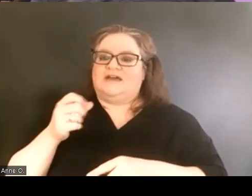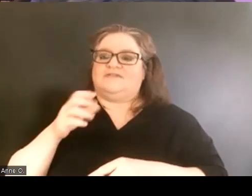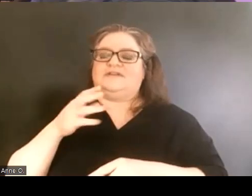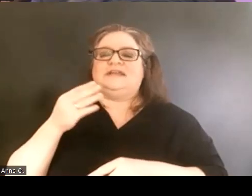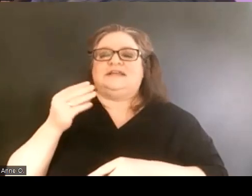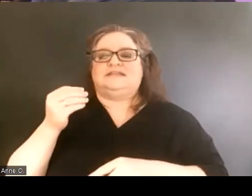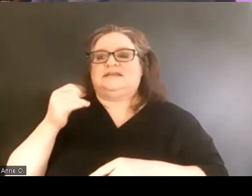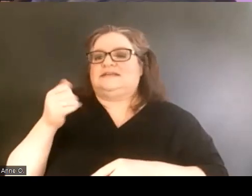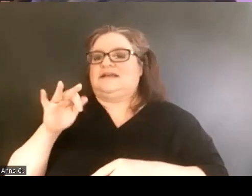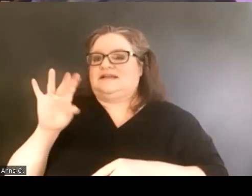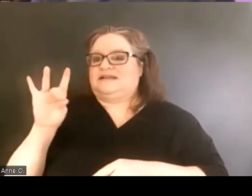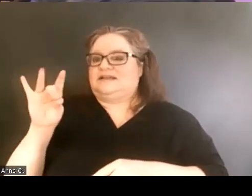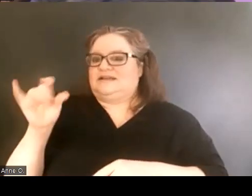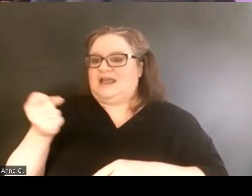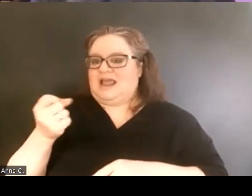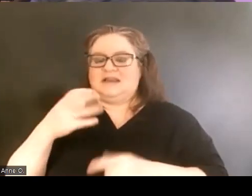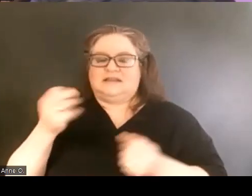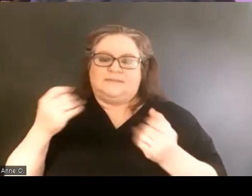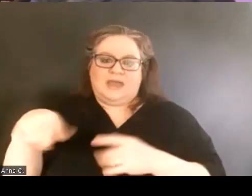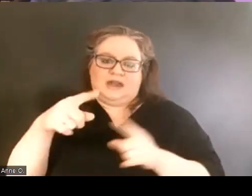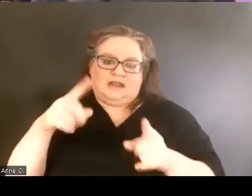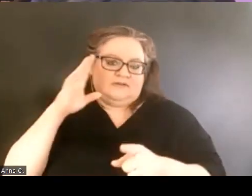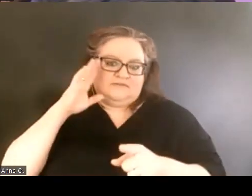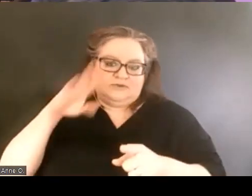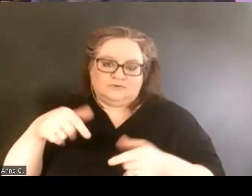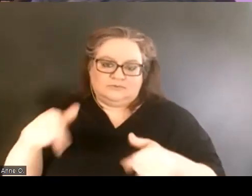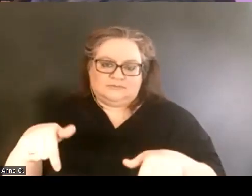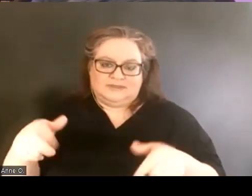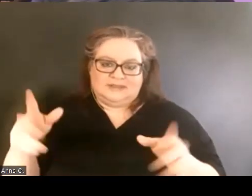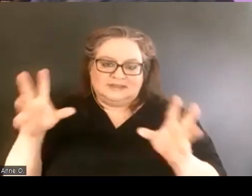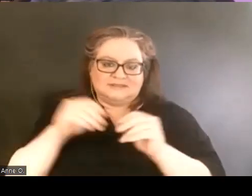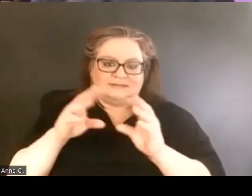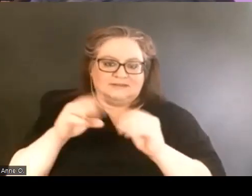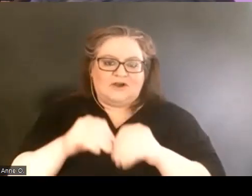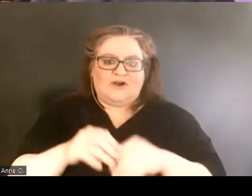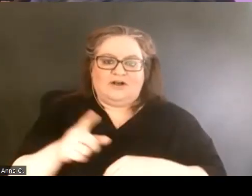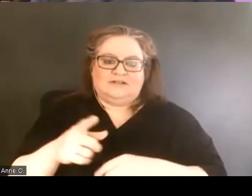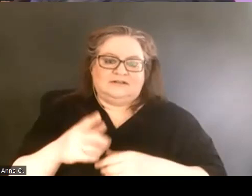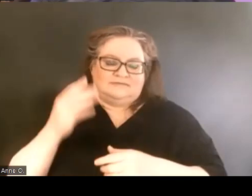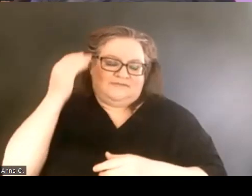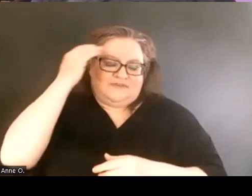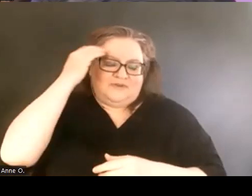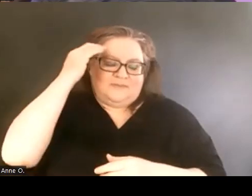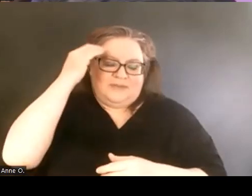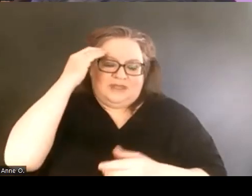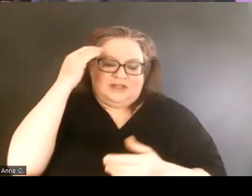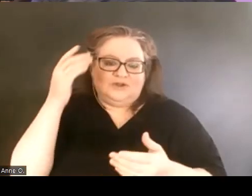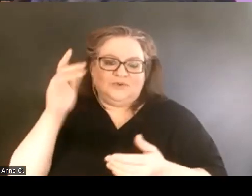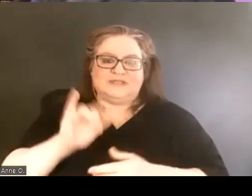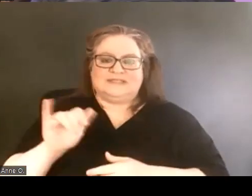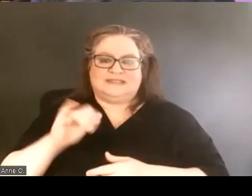Which many of you on this call are familiar with similar histories.